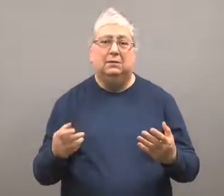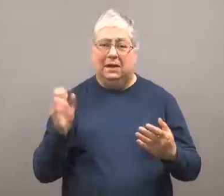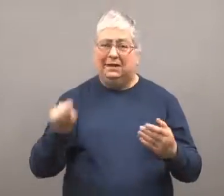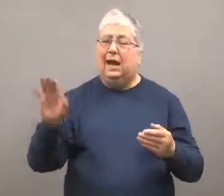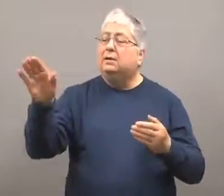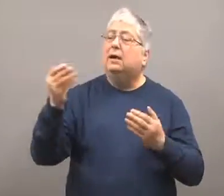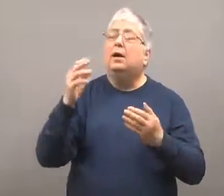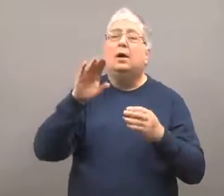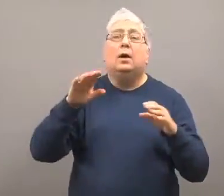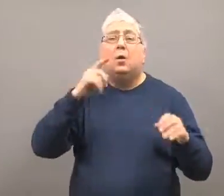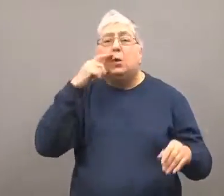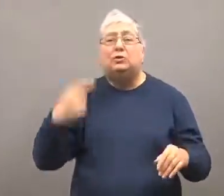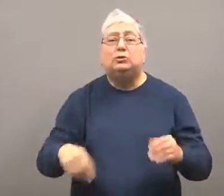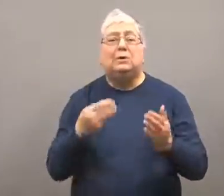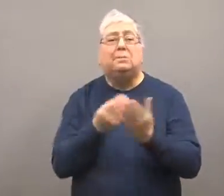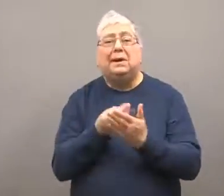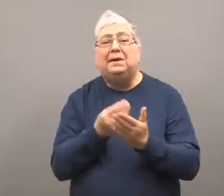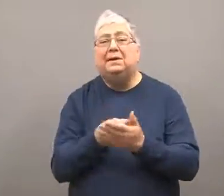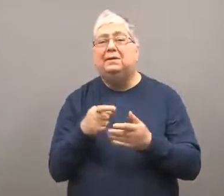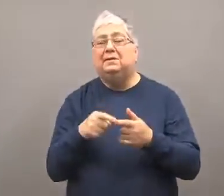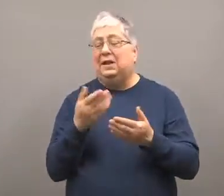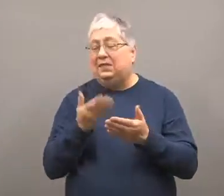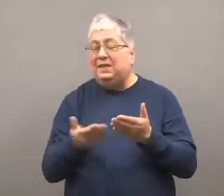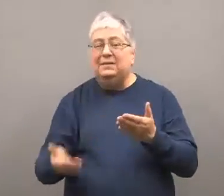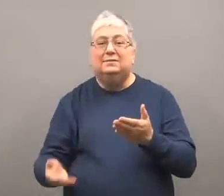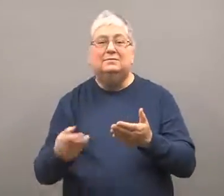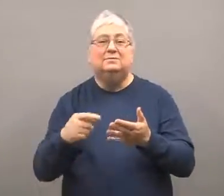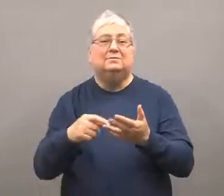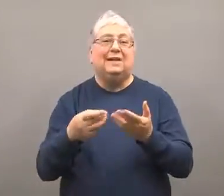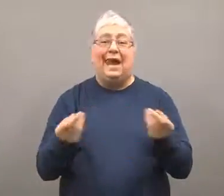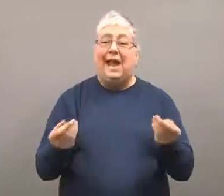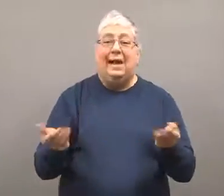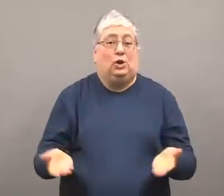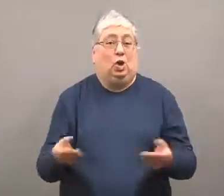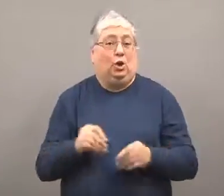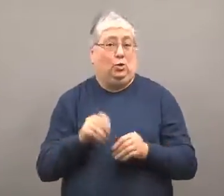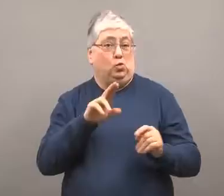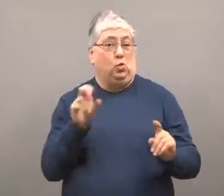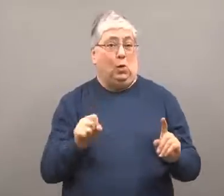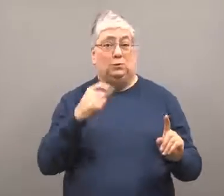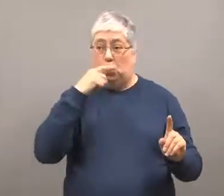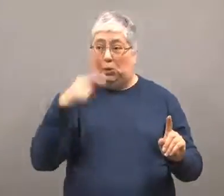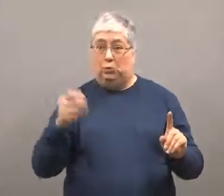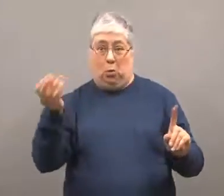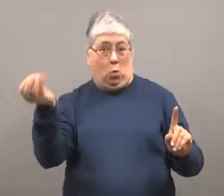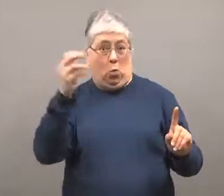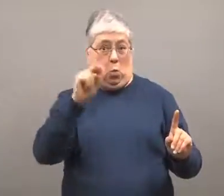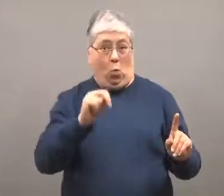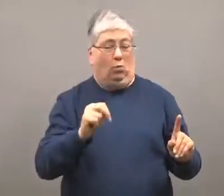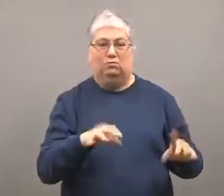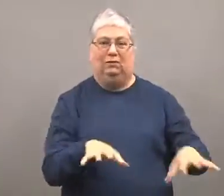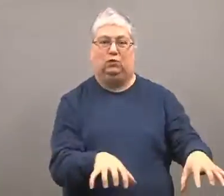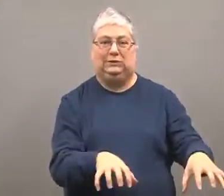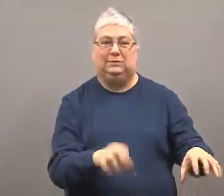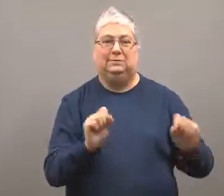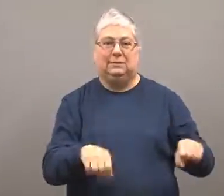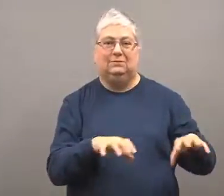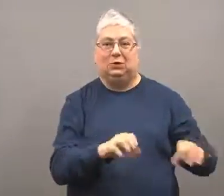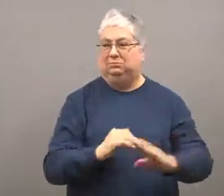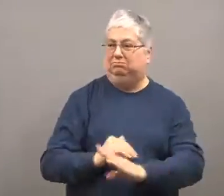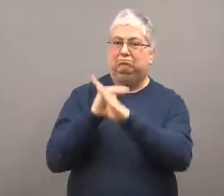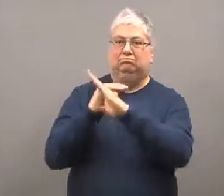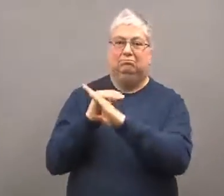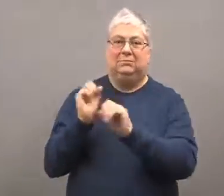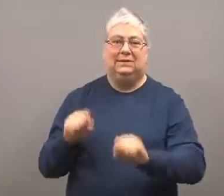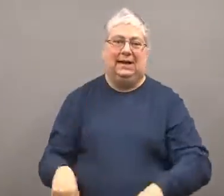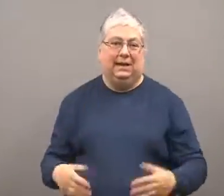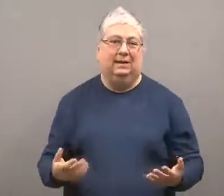Russian assets in the U.S. could be frozen.